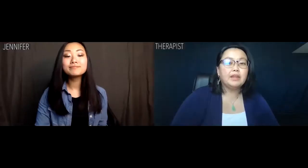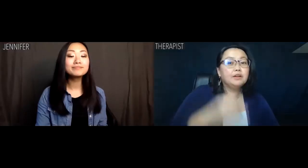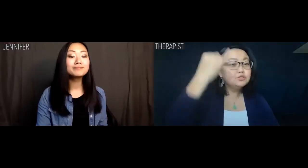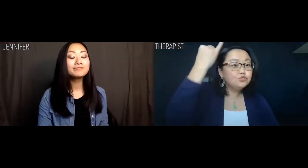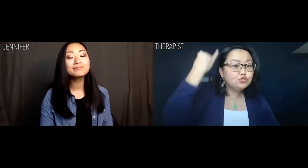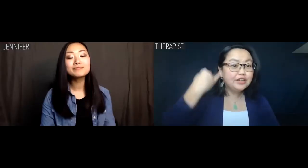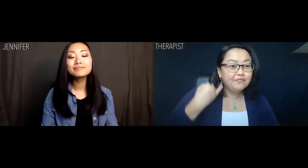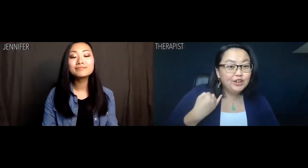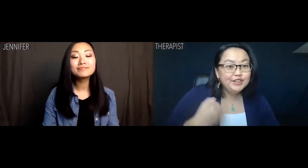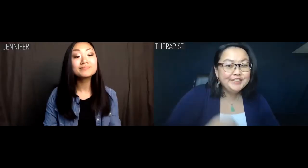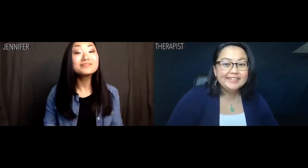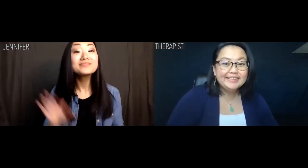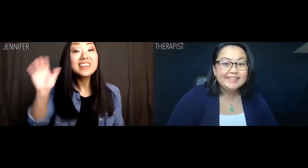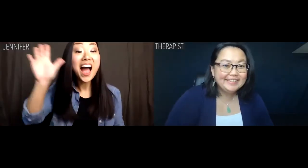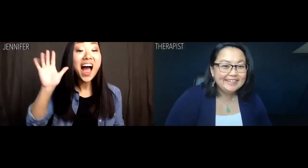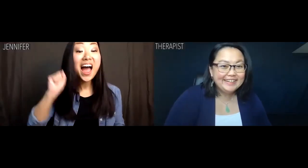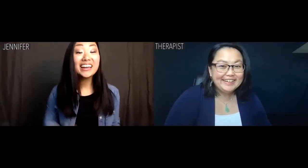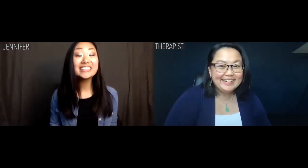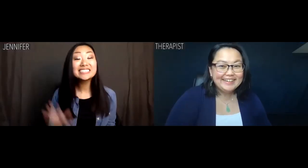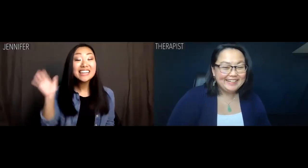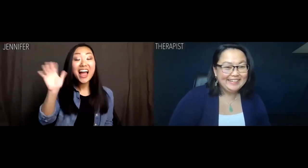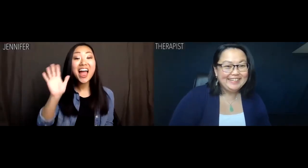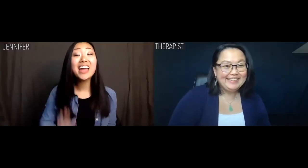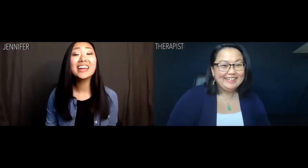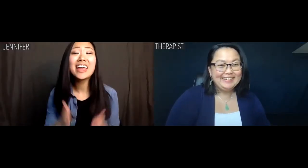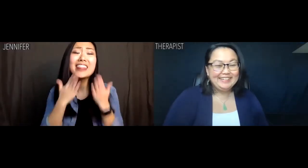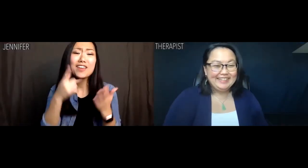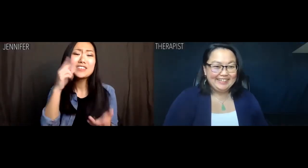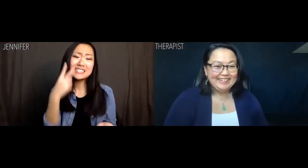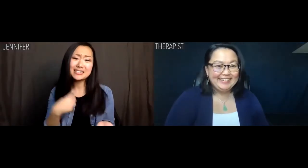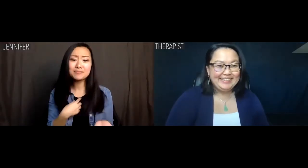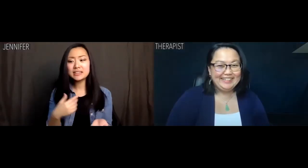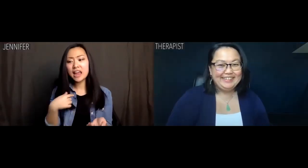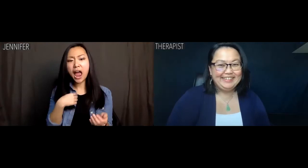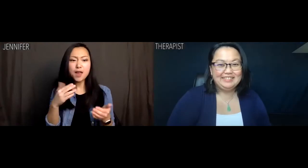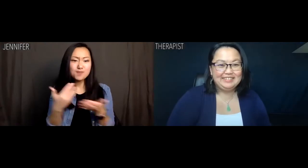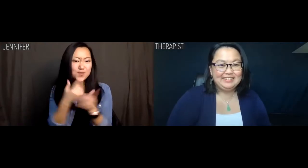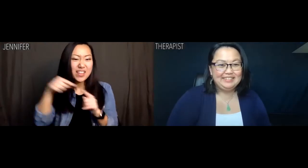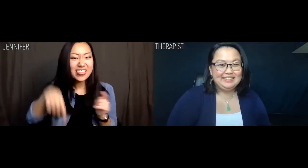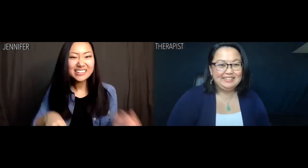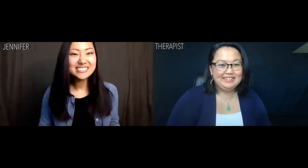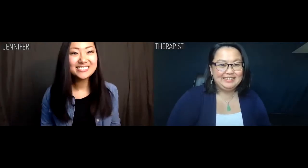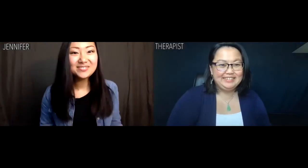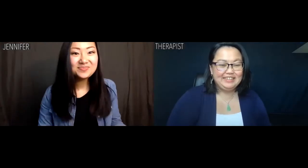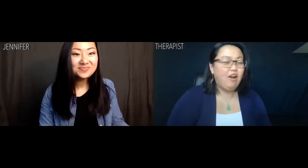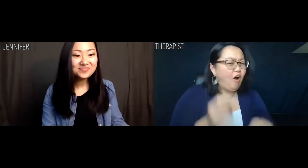Therapist: Jennifer? Jennifer: Hi. Hi. Hi. Hi there. Thanks for seeing me. I'm brand new to therapy.